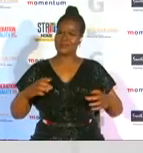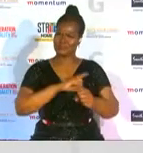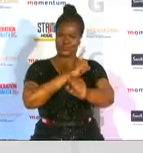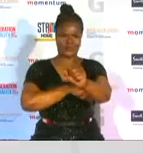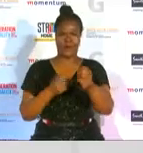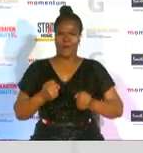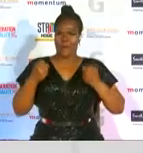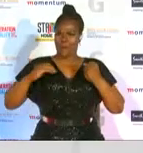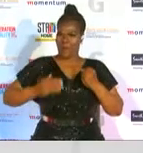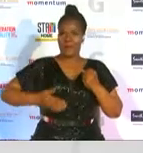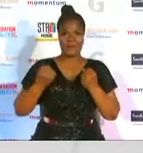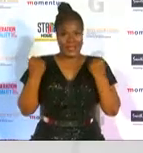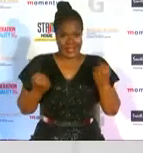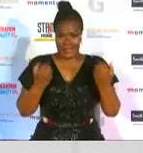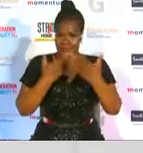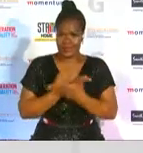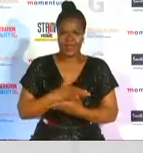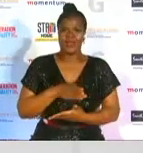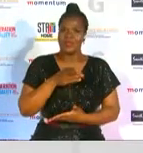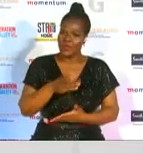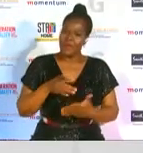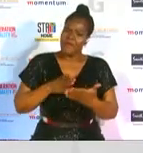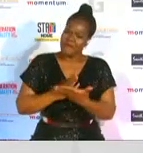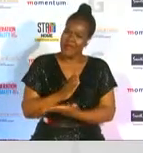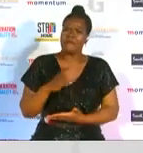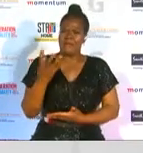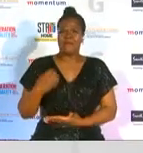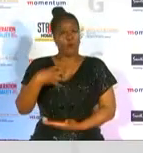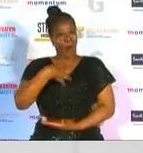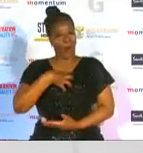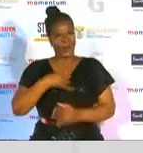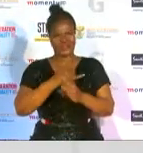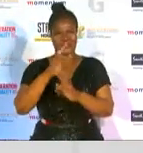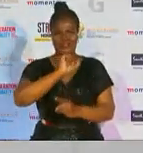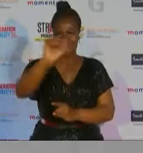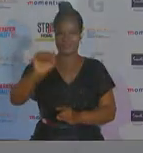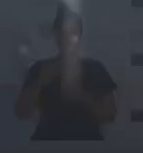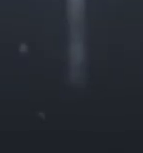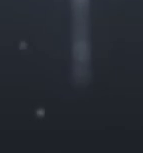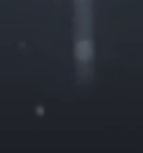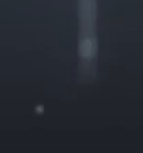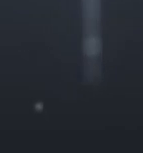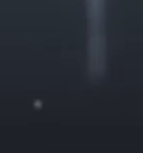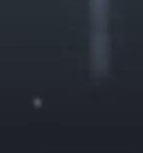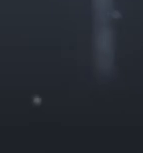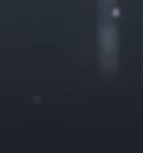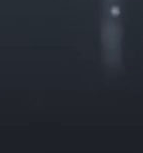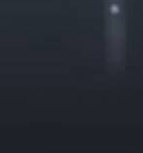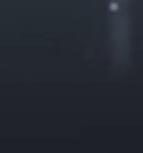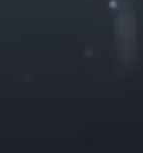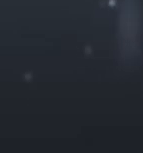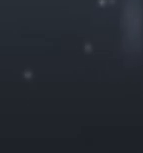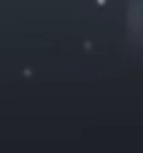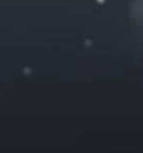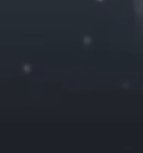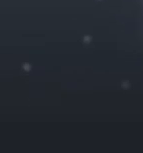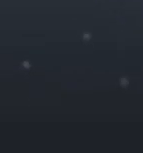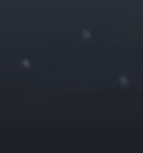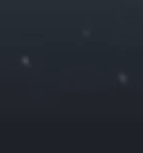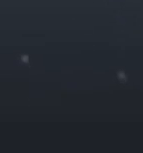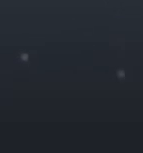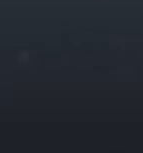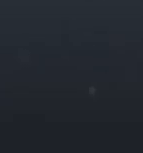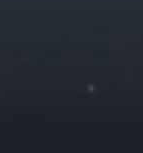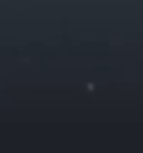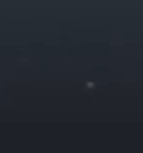you have earned the right to own your success thank you